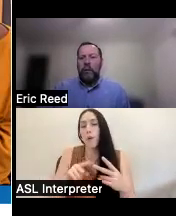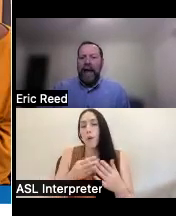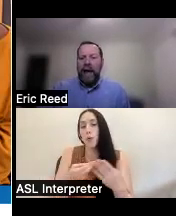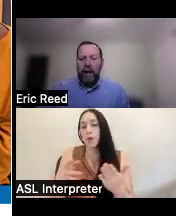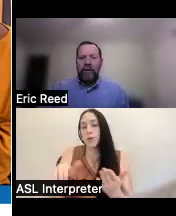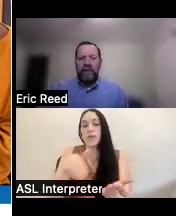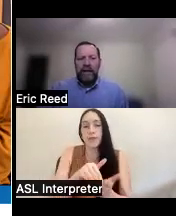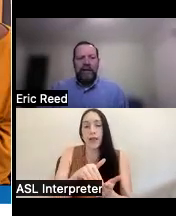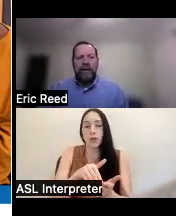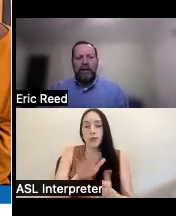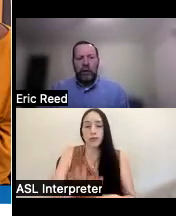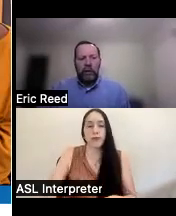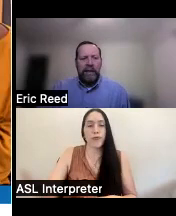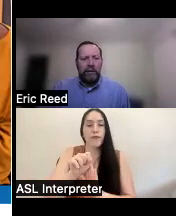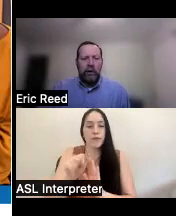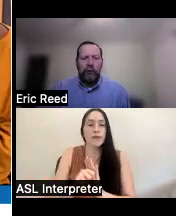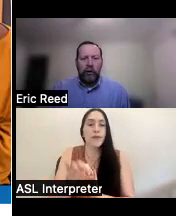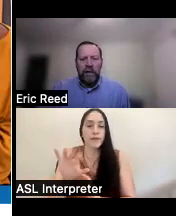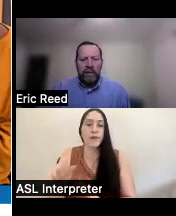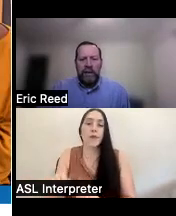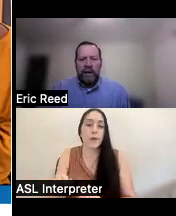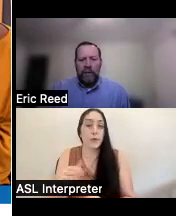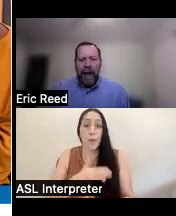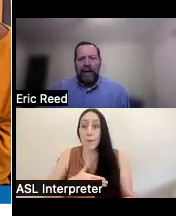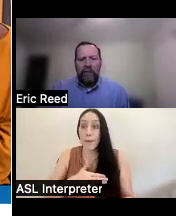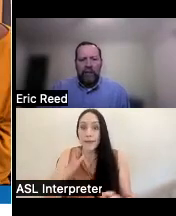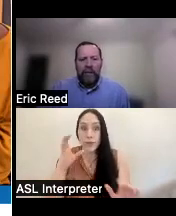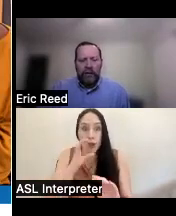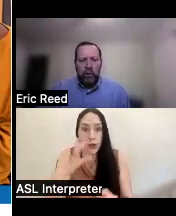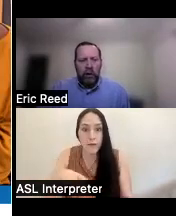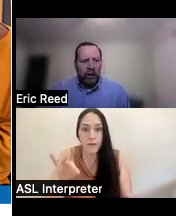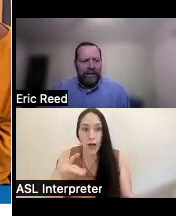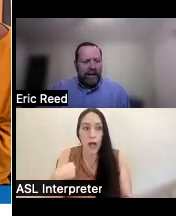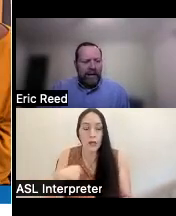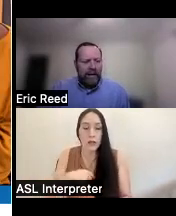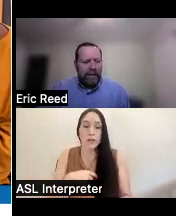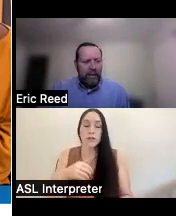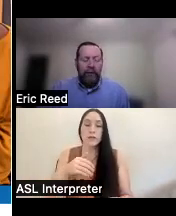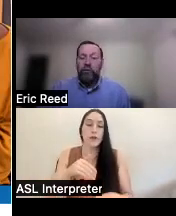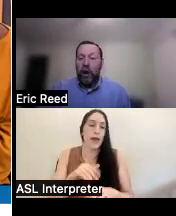that we have around the state so please look for us um at an event that you are attending if you